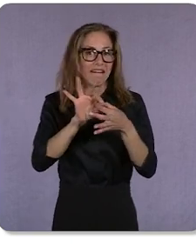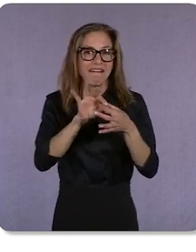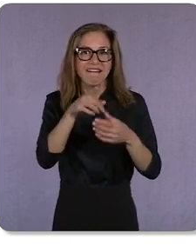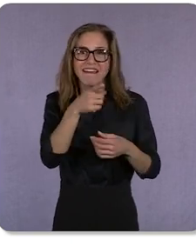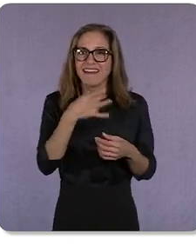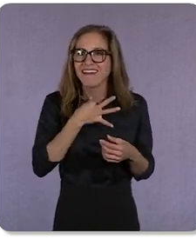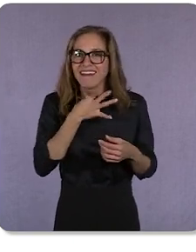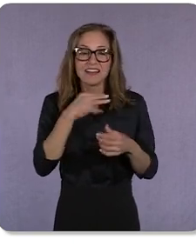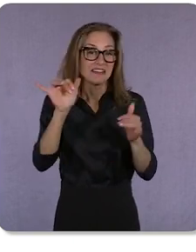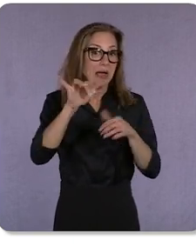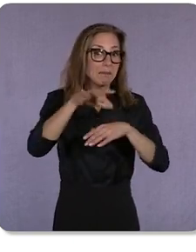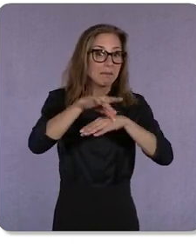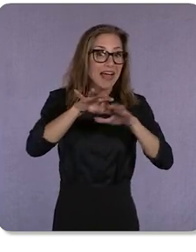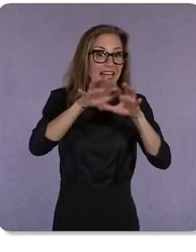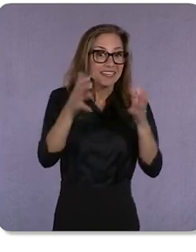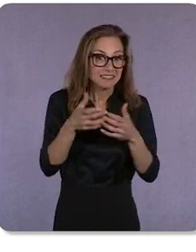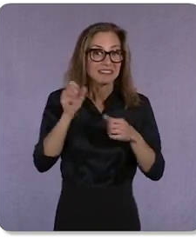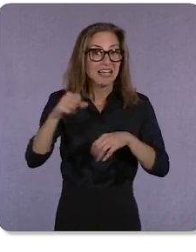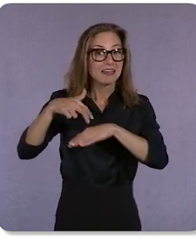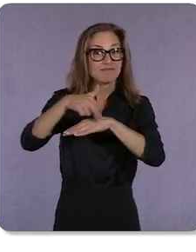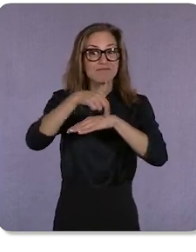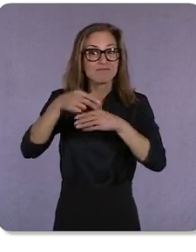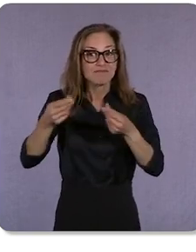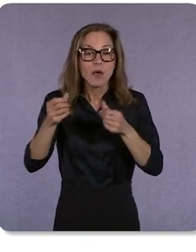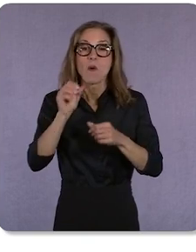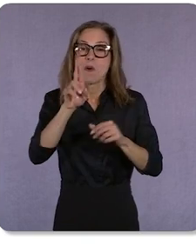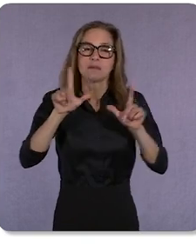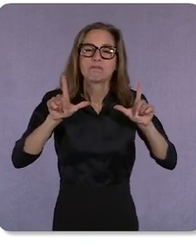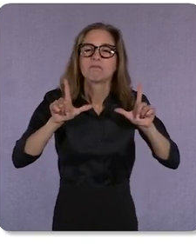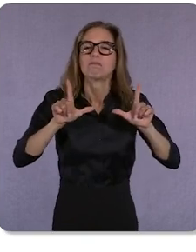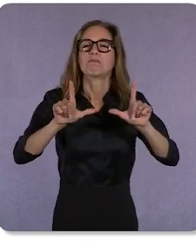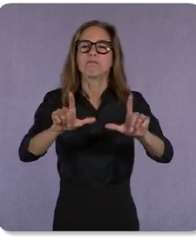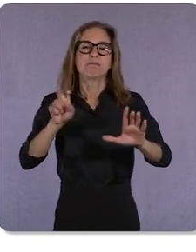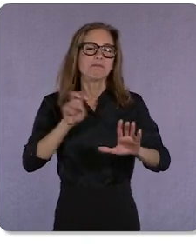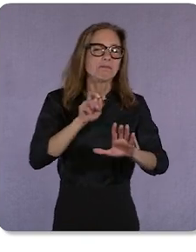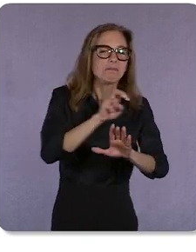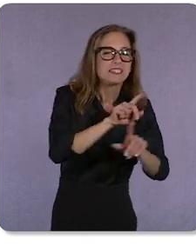You can also zoom out to explore related topics, like how to decorate your kid’s